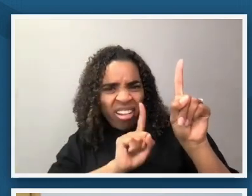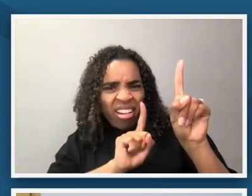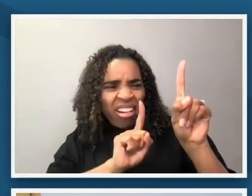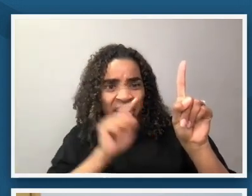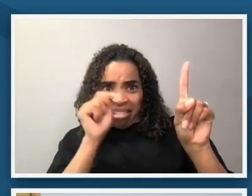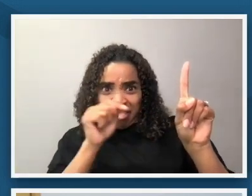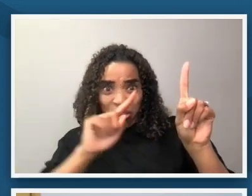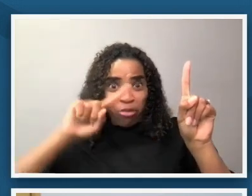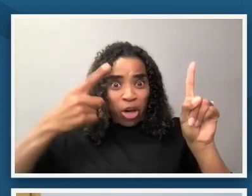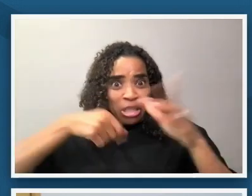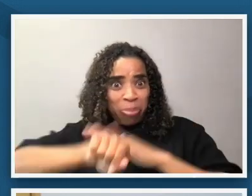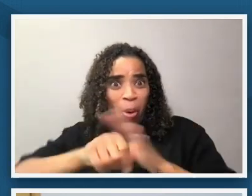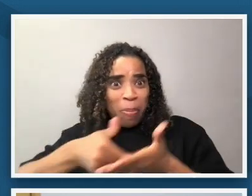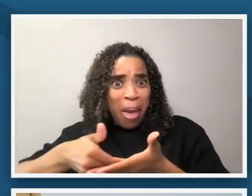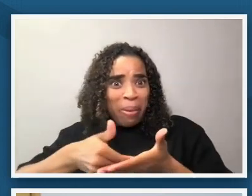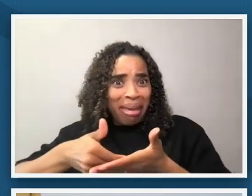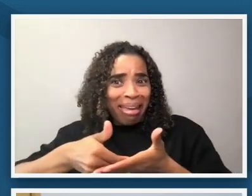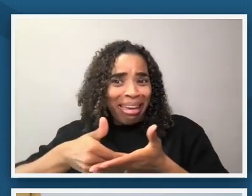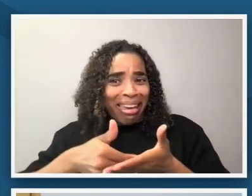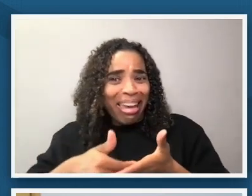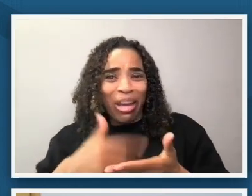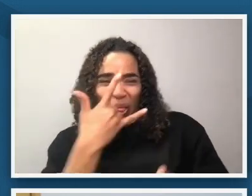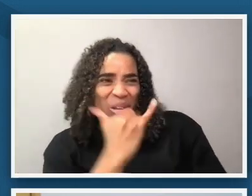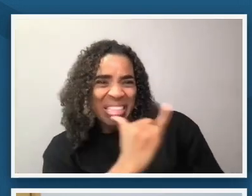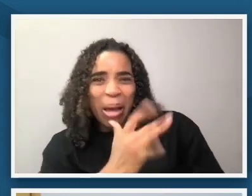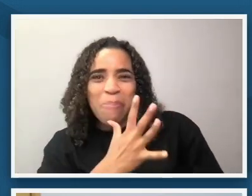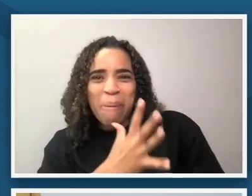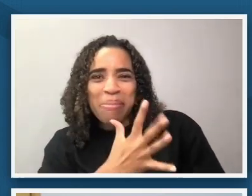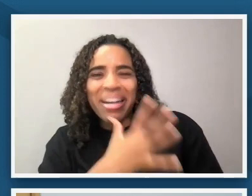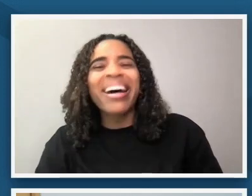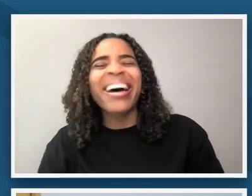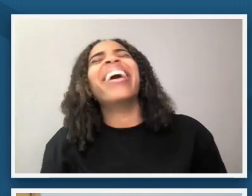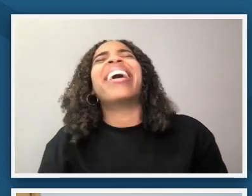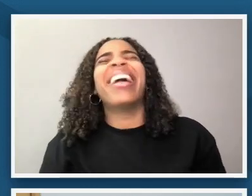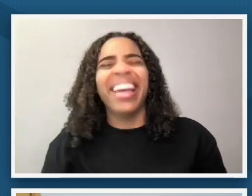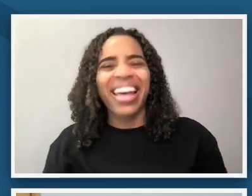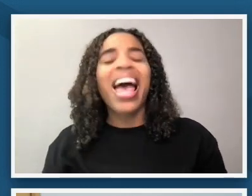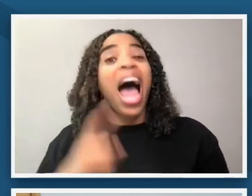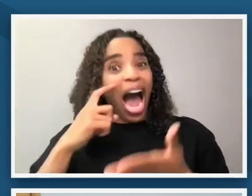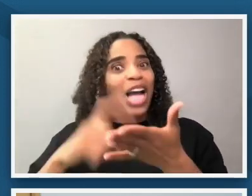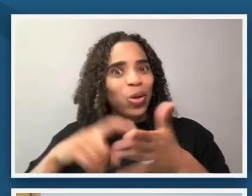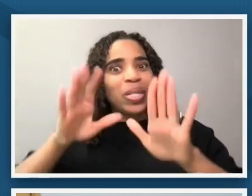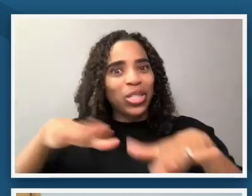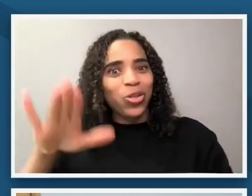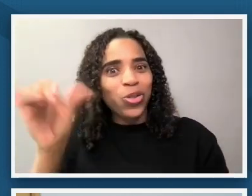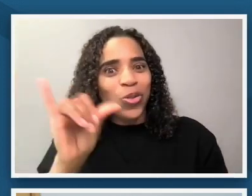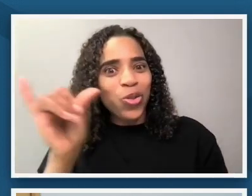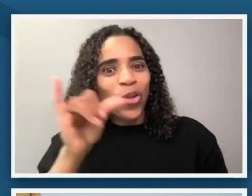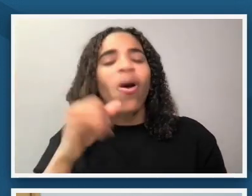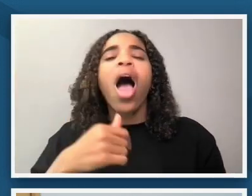i have to say whenever i look at this image i i do notice the children and i